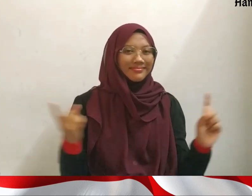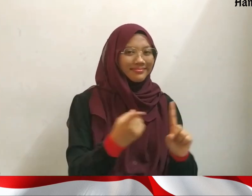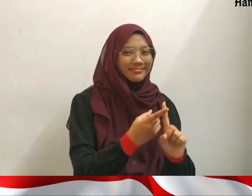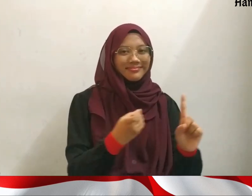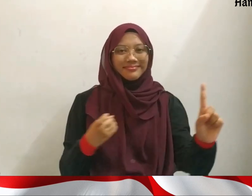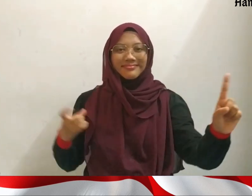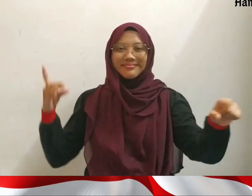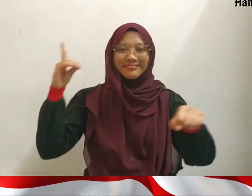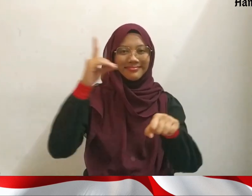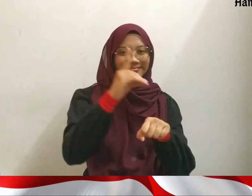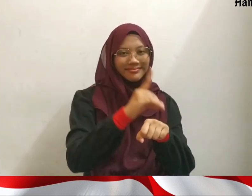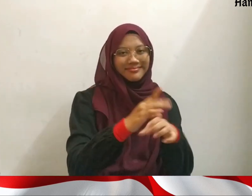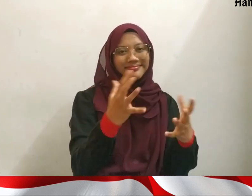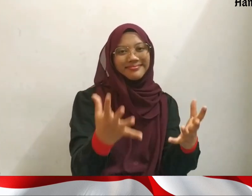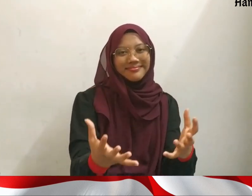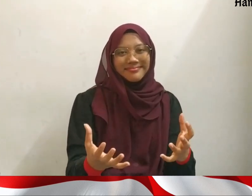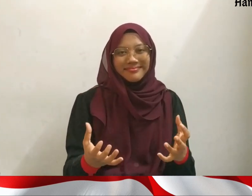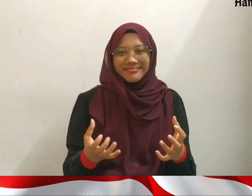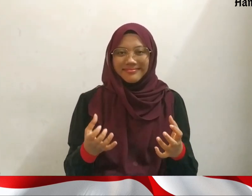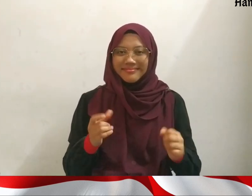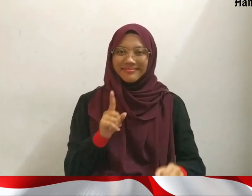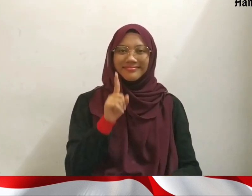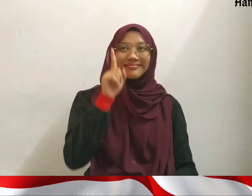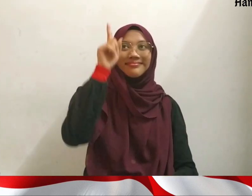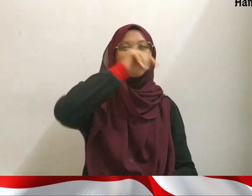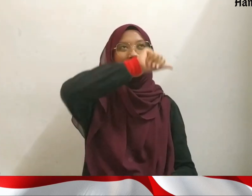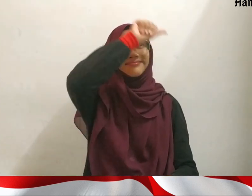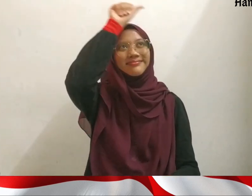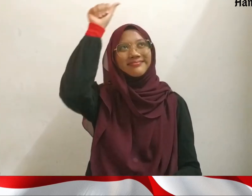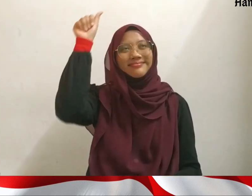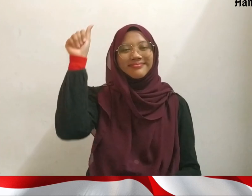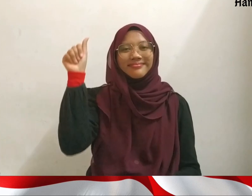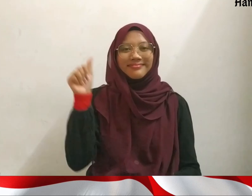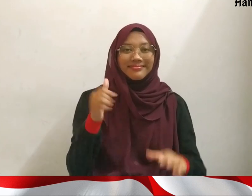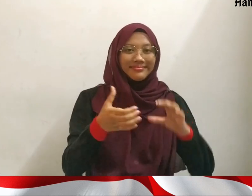From the mountain top to the sky